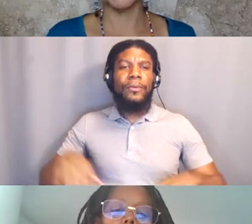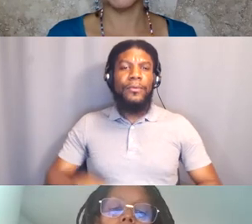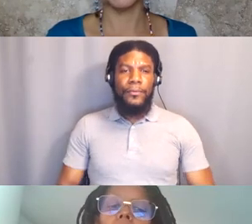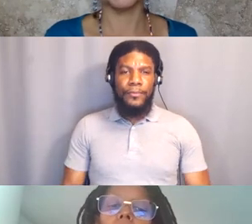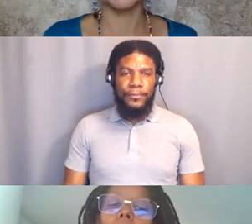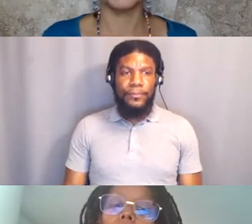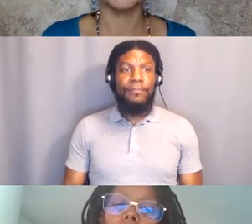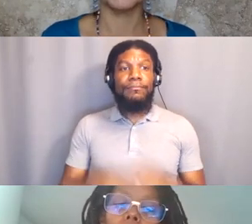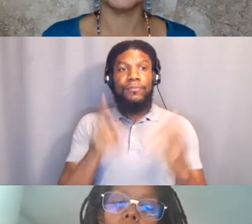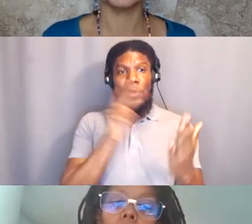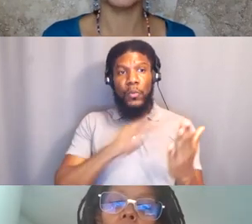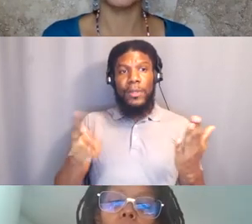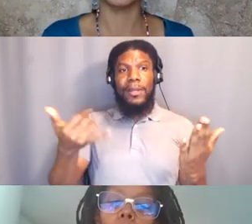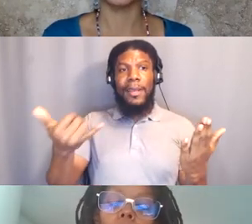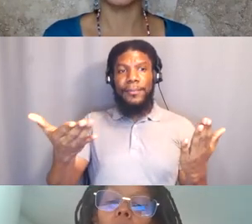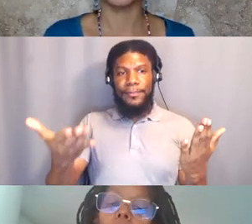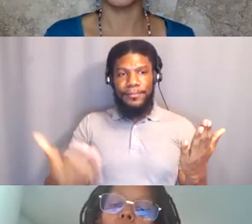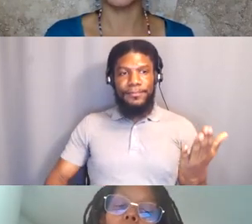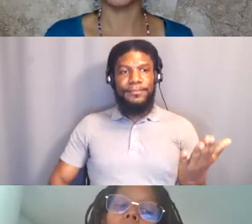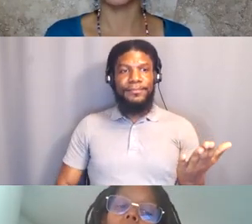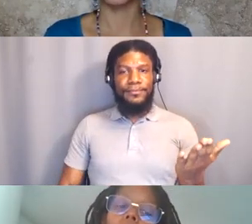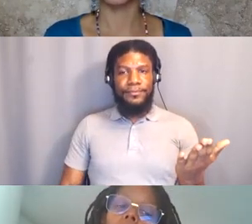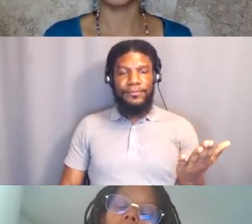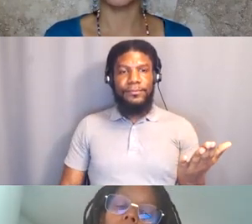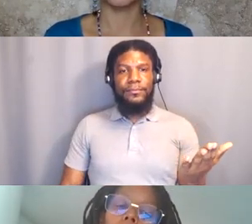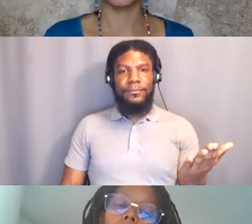We pay homage to those who were stolen from Africa,